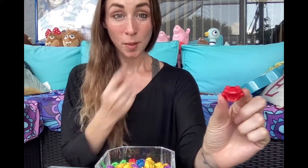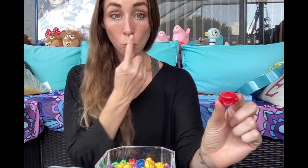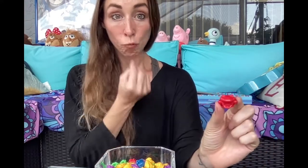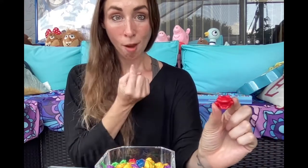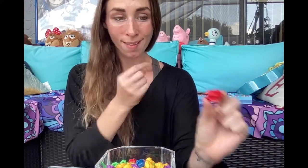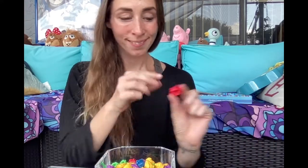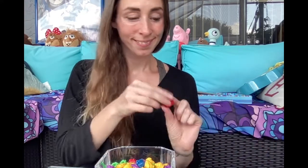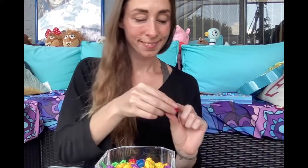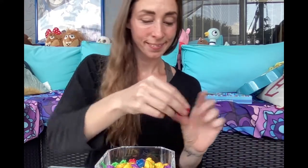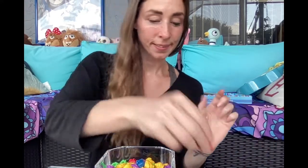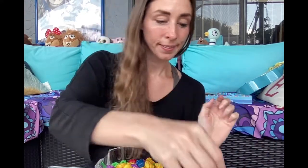Red